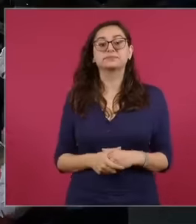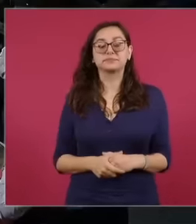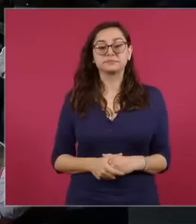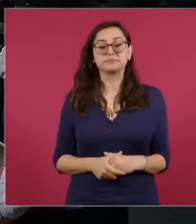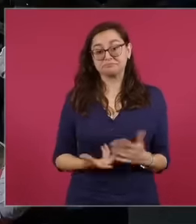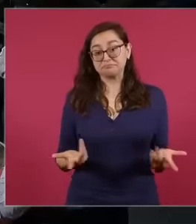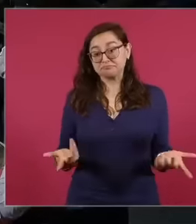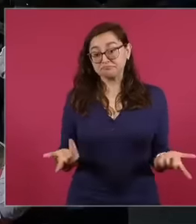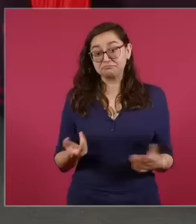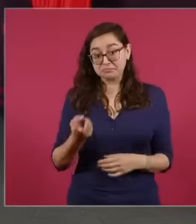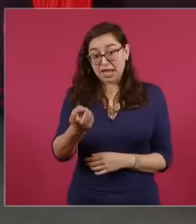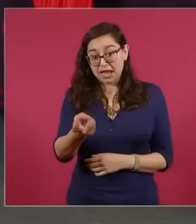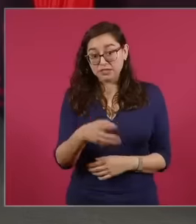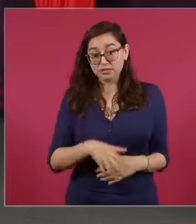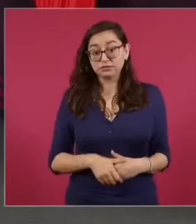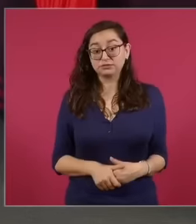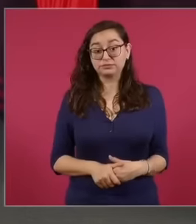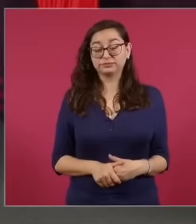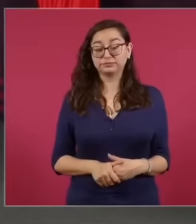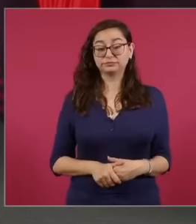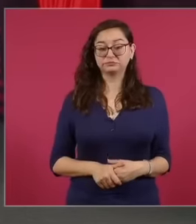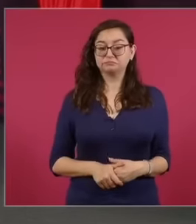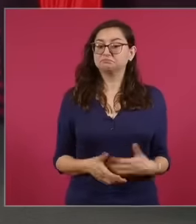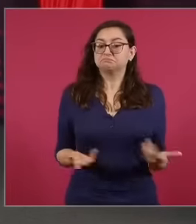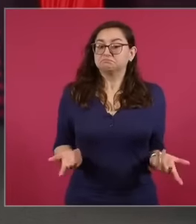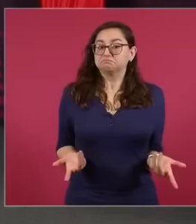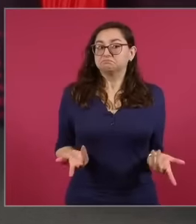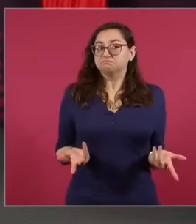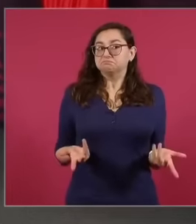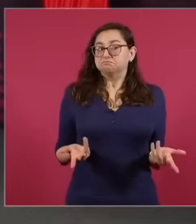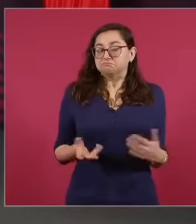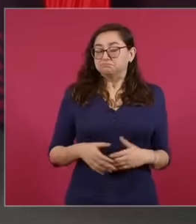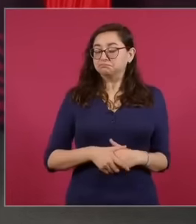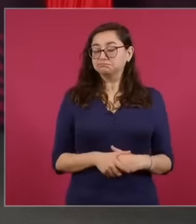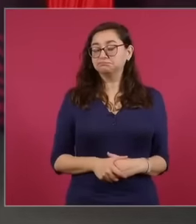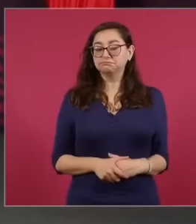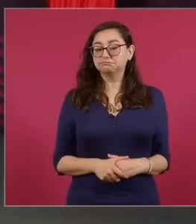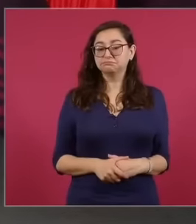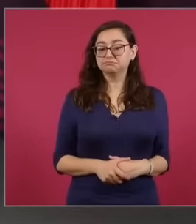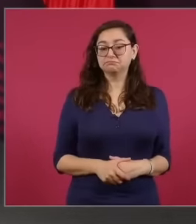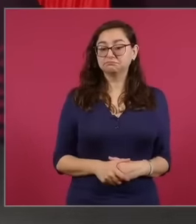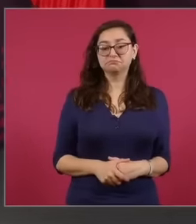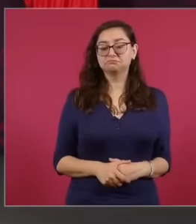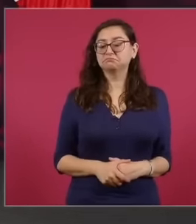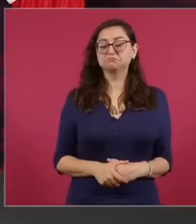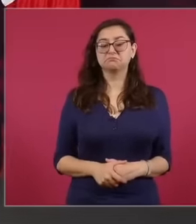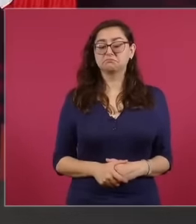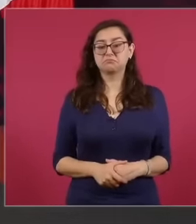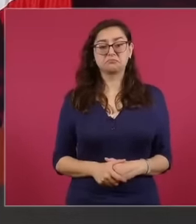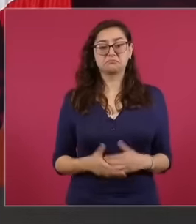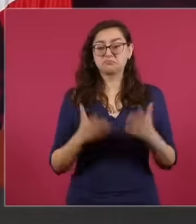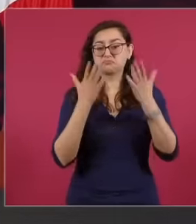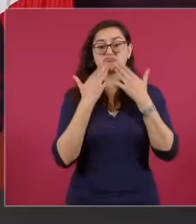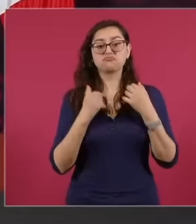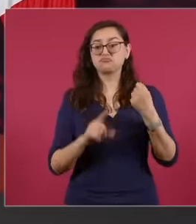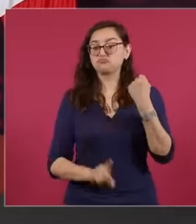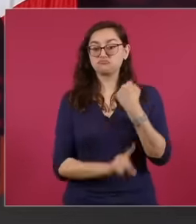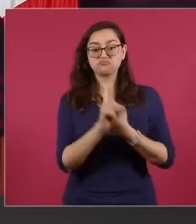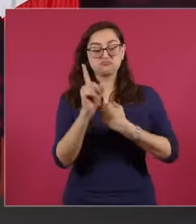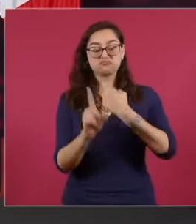This So no there is no problem there is